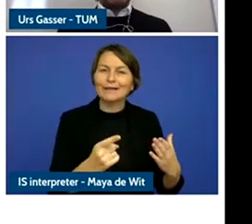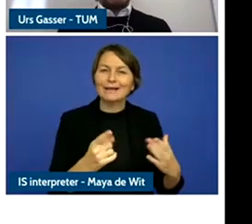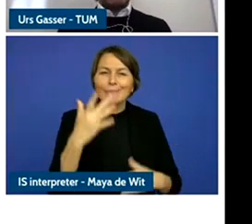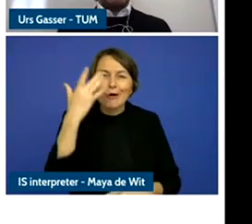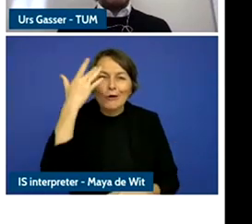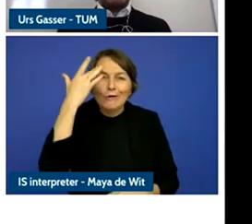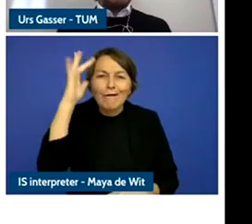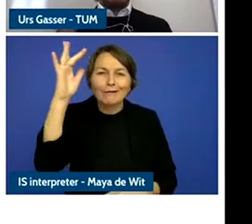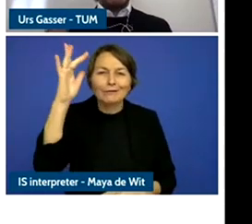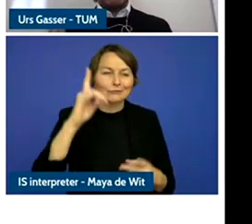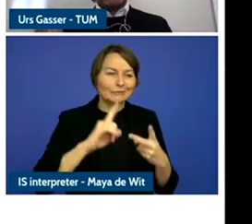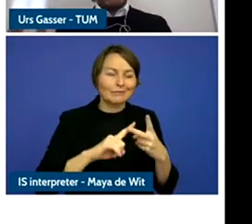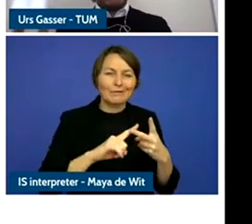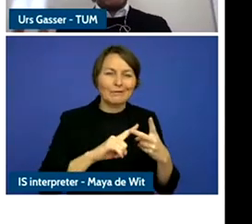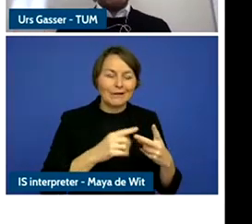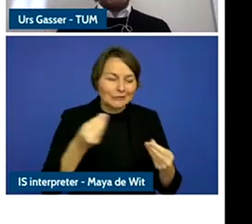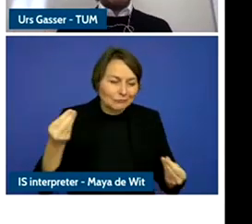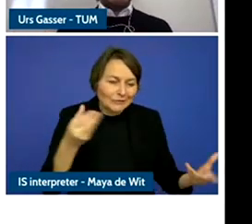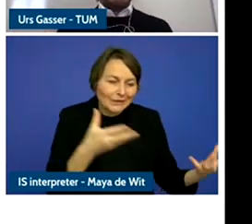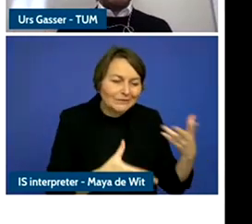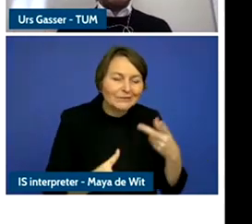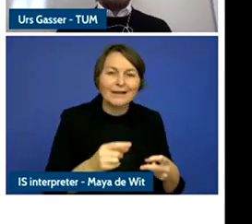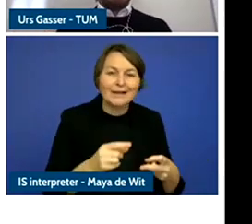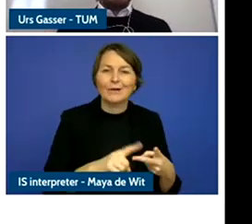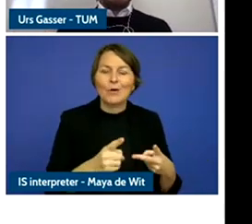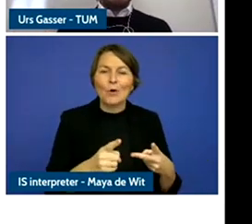skills in commercial spaces think of (TikTok)